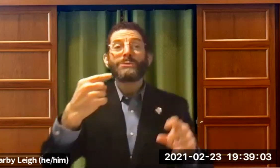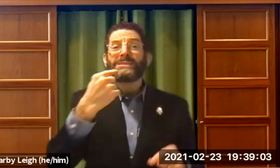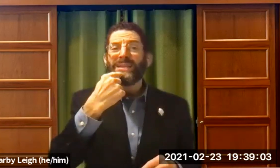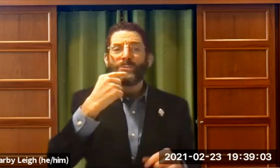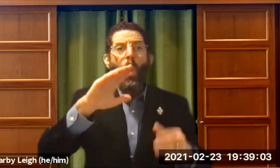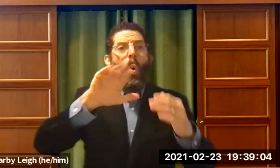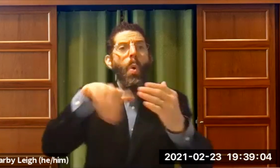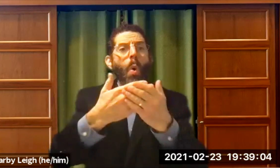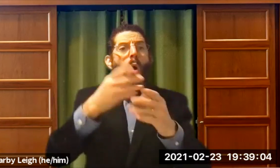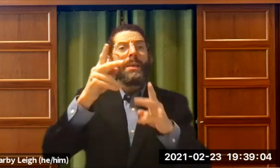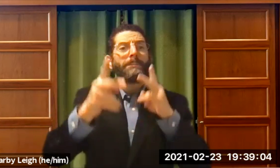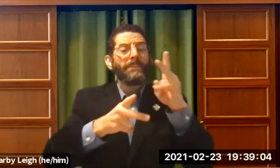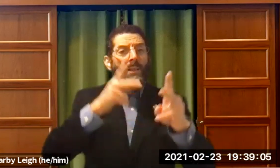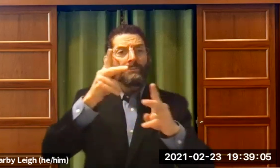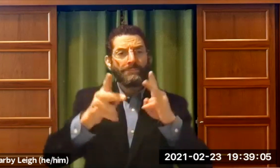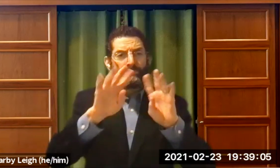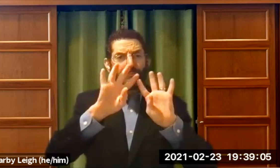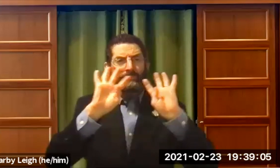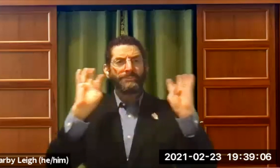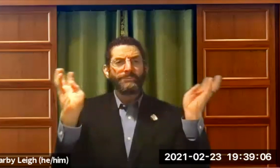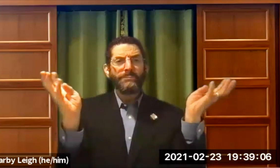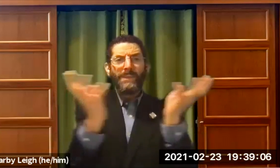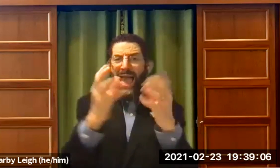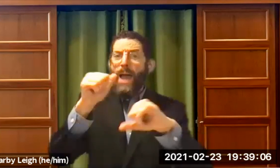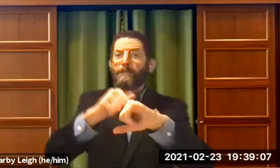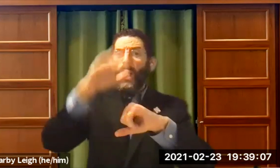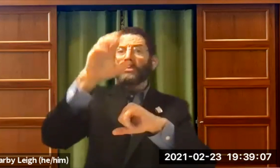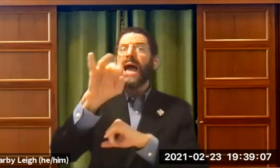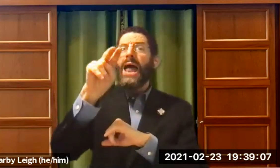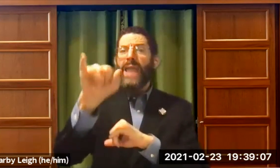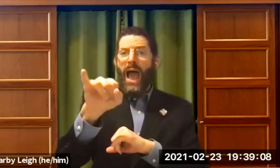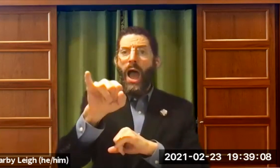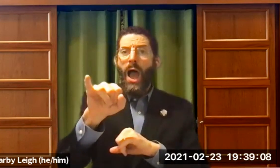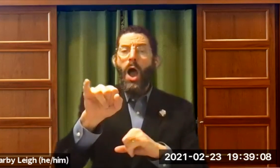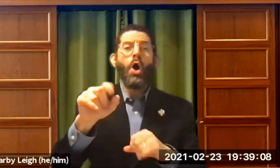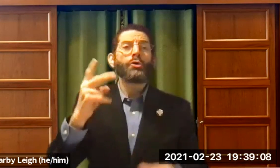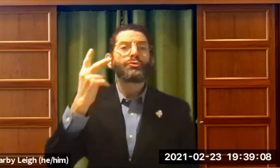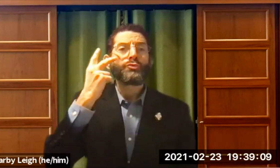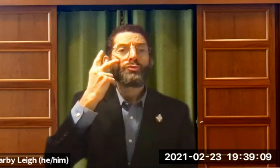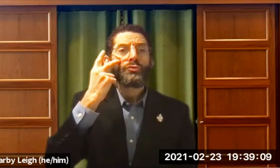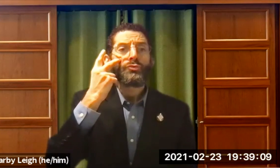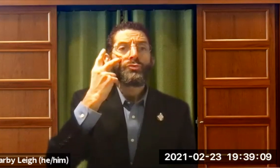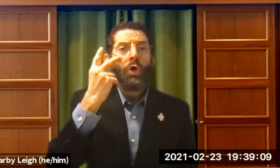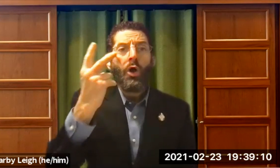you Thebrew language says, "all the people were gathered around Mount Sinai and